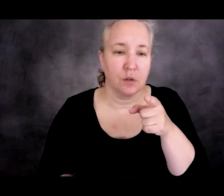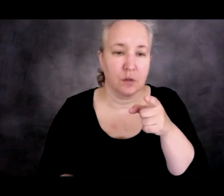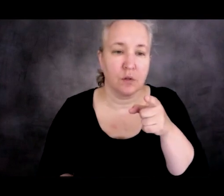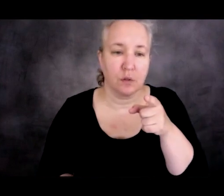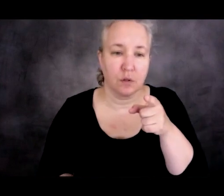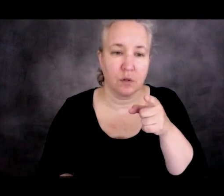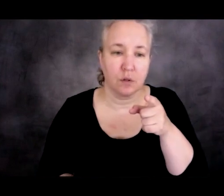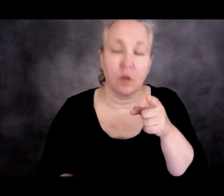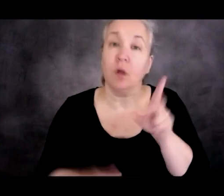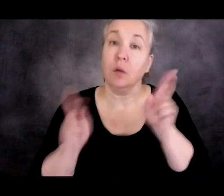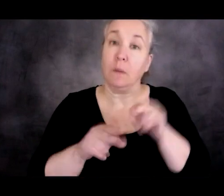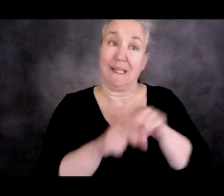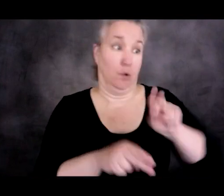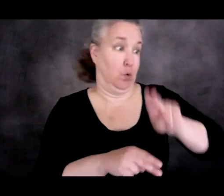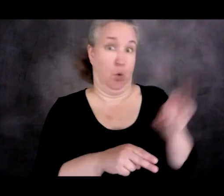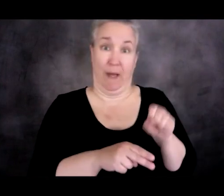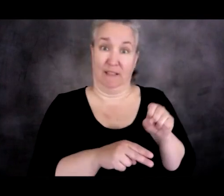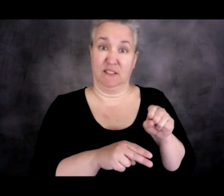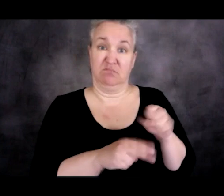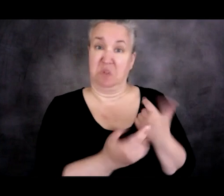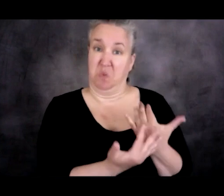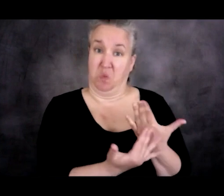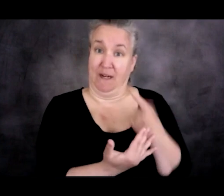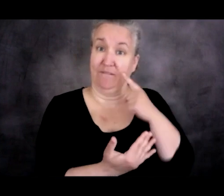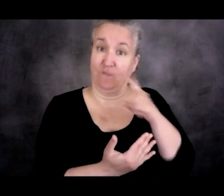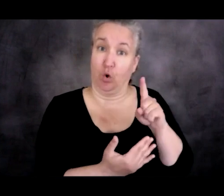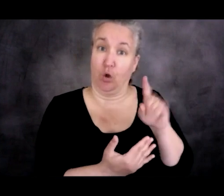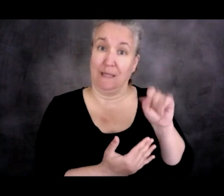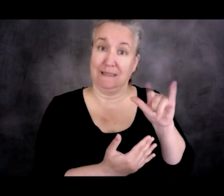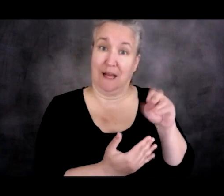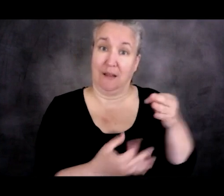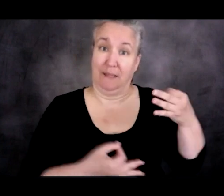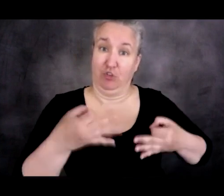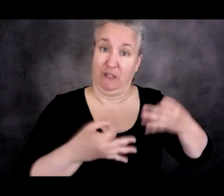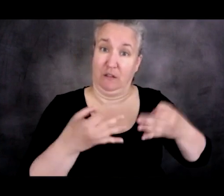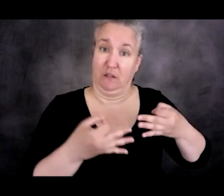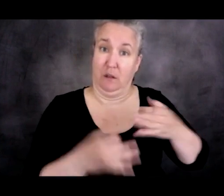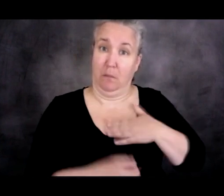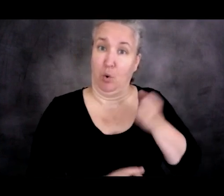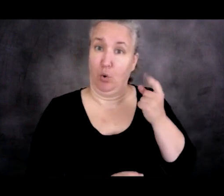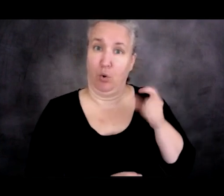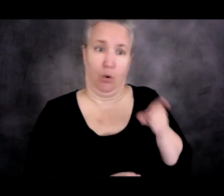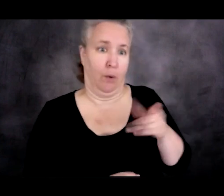in the US for an asylum hearing, my understanding is that that's usually in private detention facilities